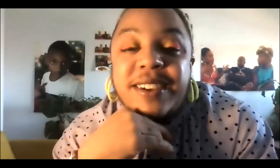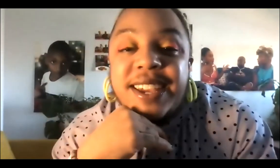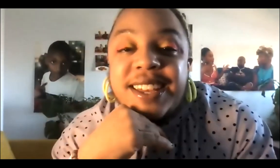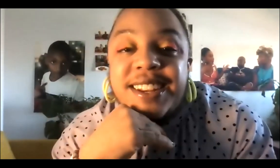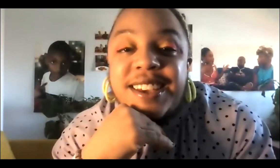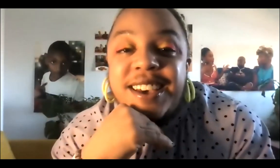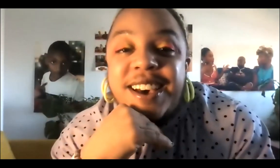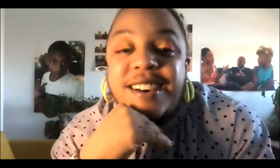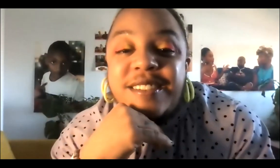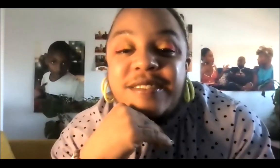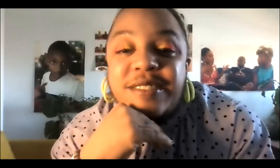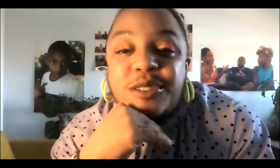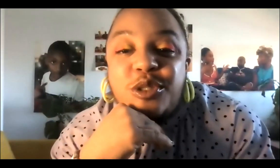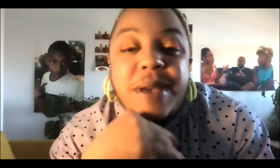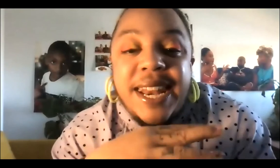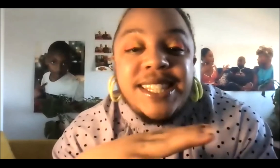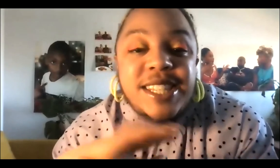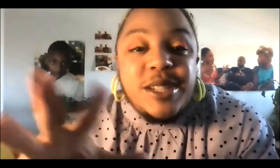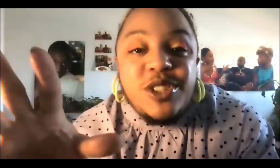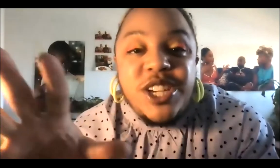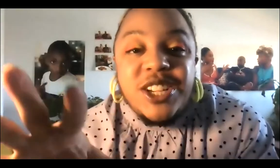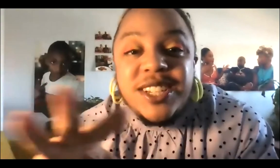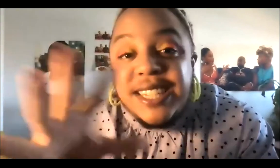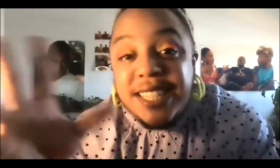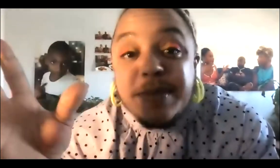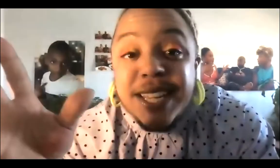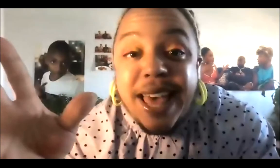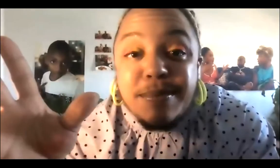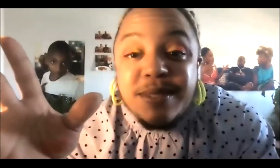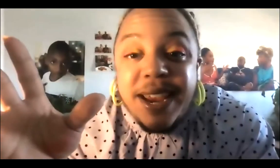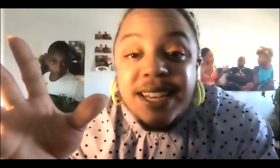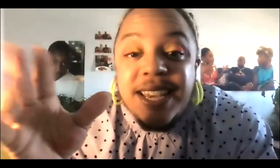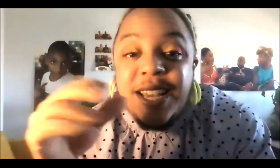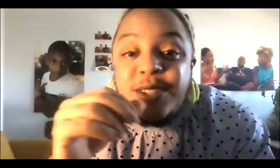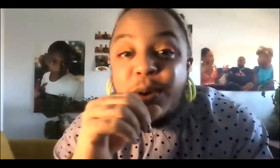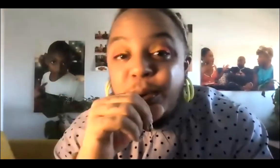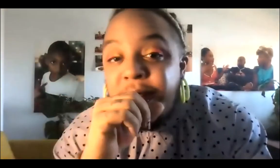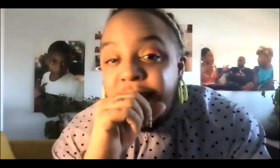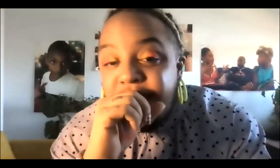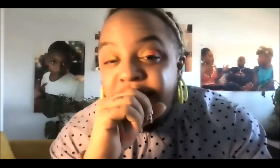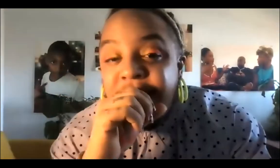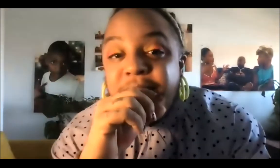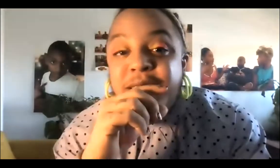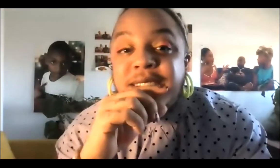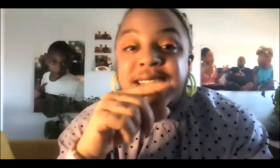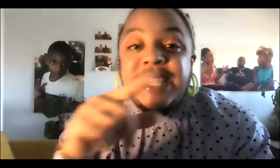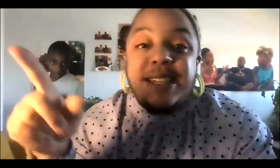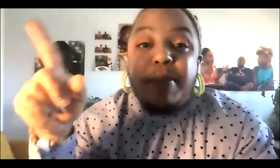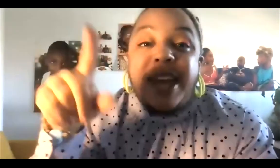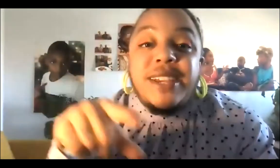period of dramatic systems change and systems collapse, right? So there's this